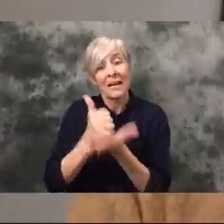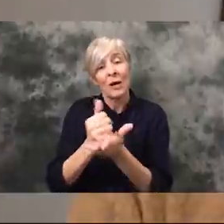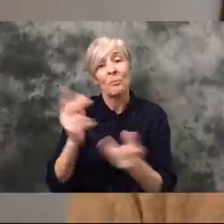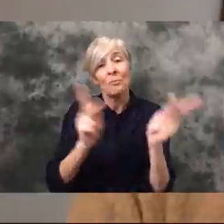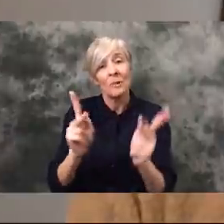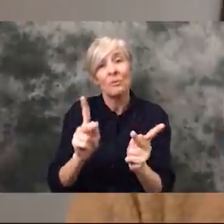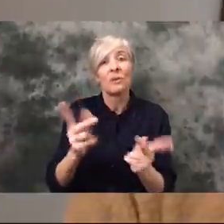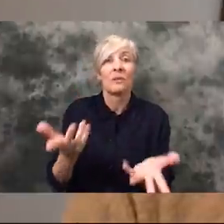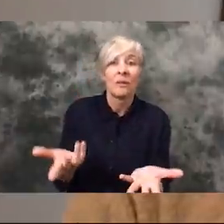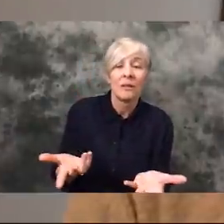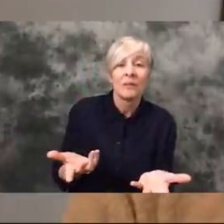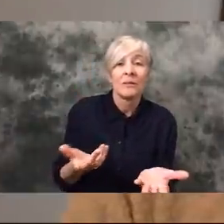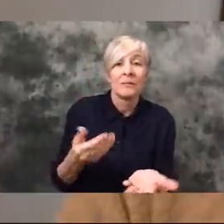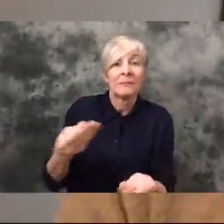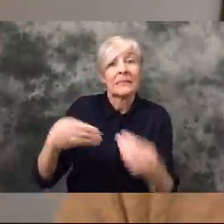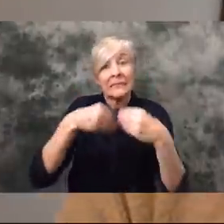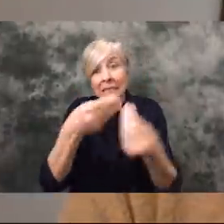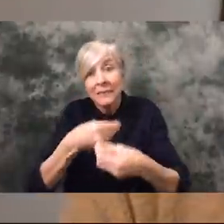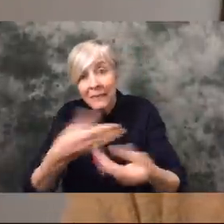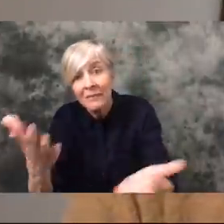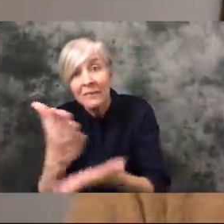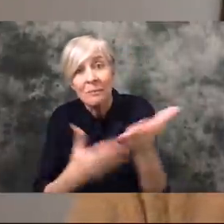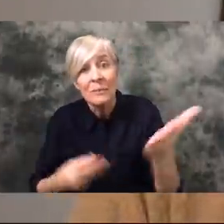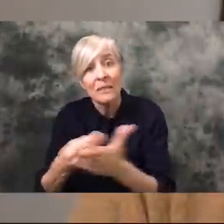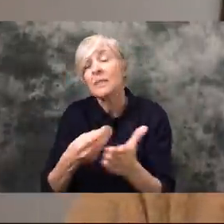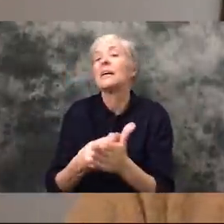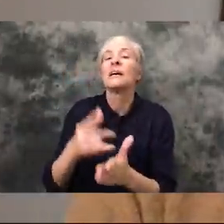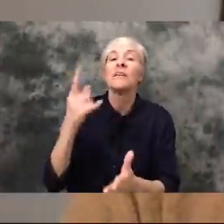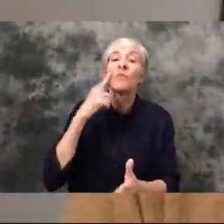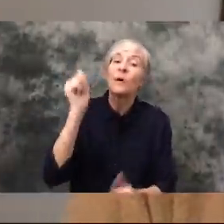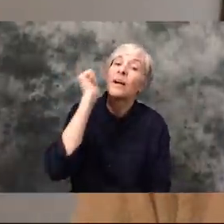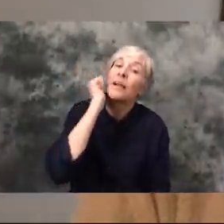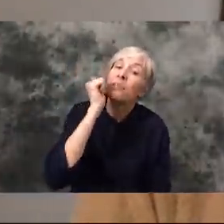we're coming to is an agreement that it's the everyday working American that